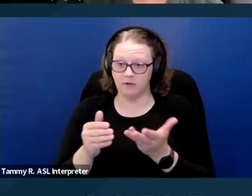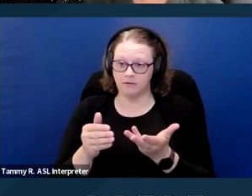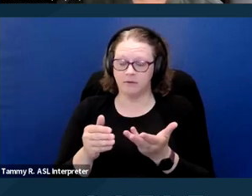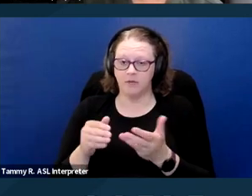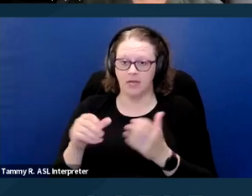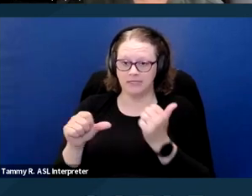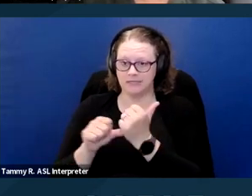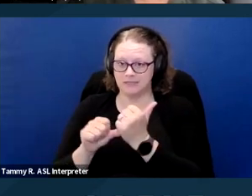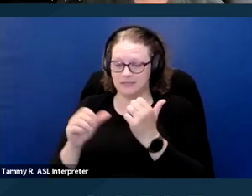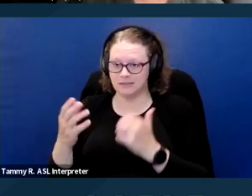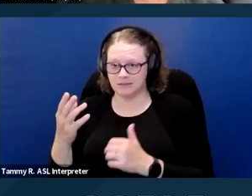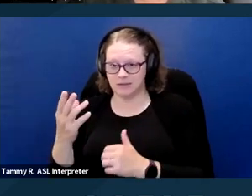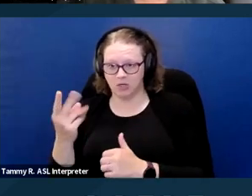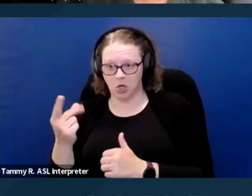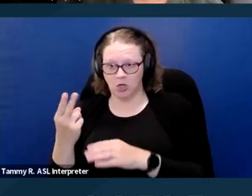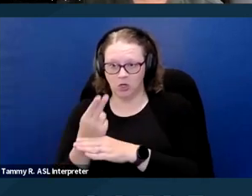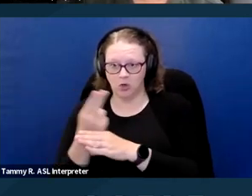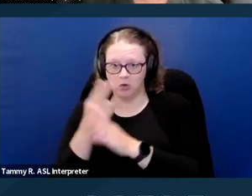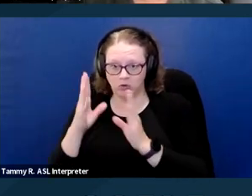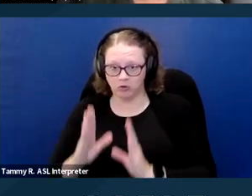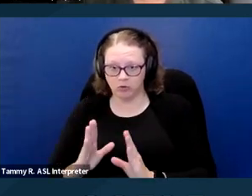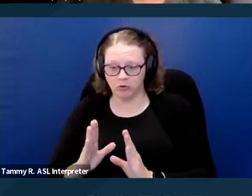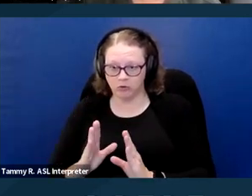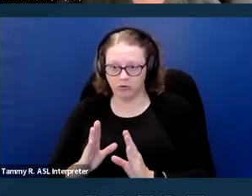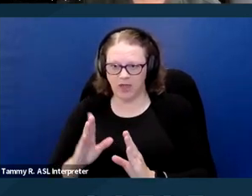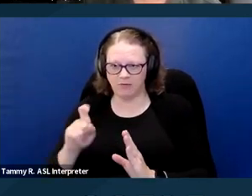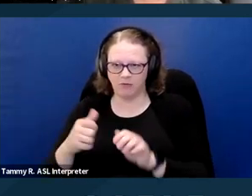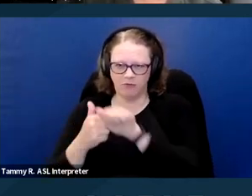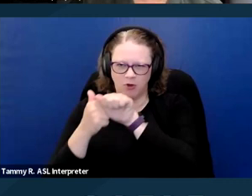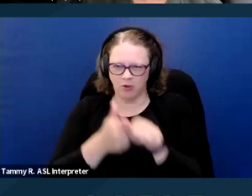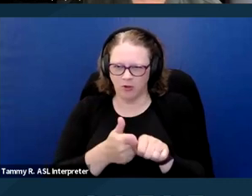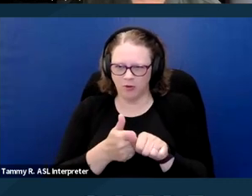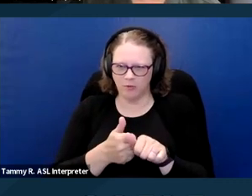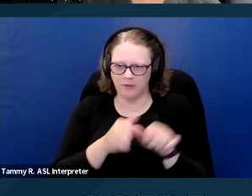and conditions that are applied to tenants with pets and really shouldn't be applied to them